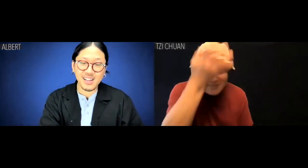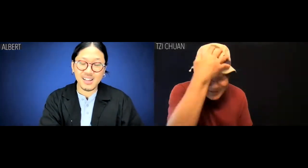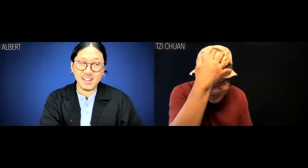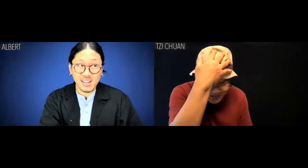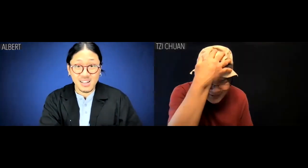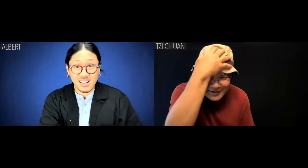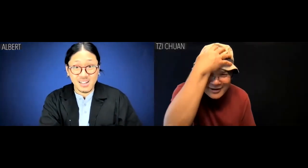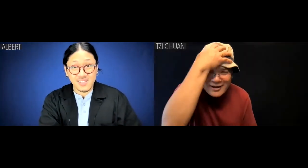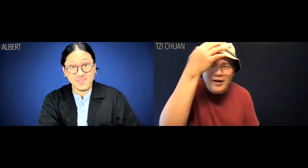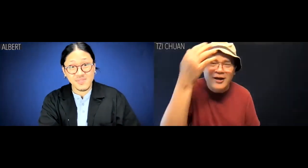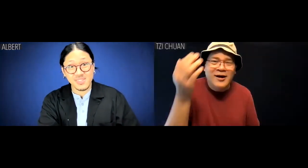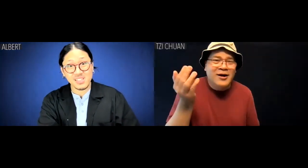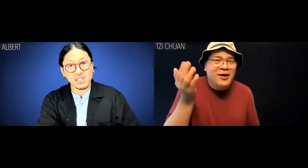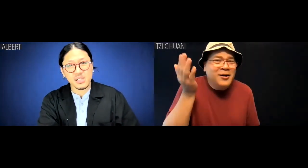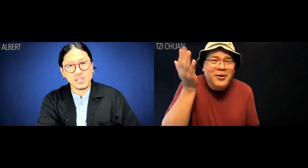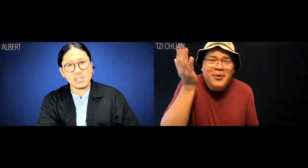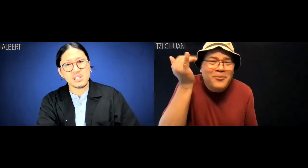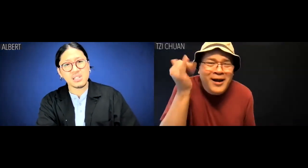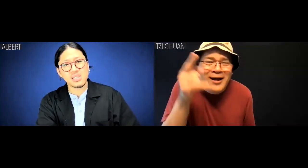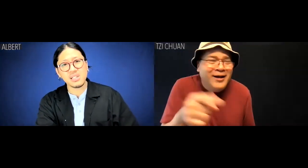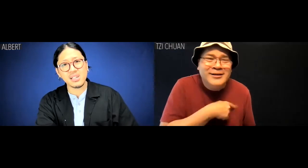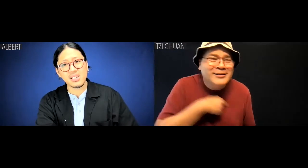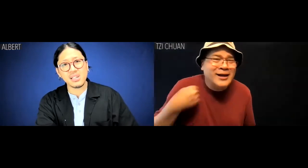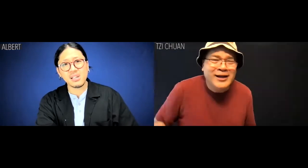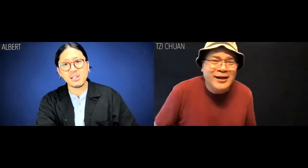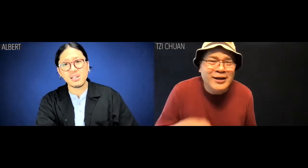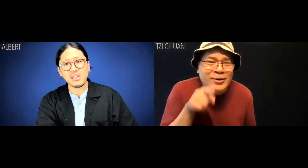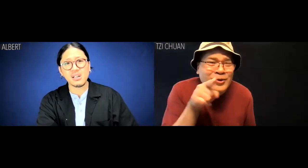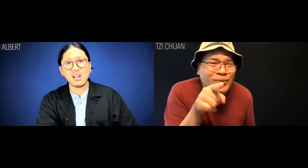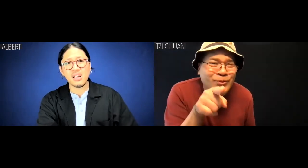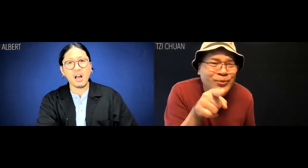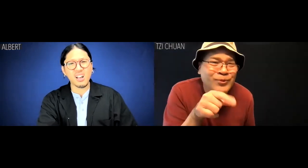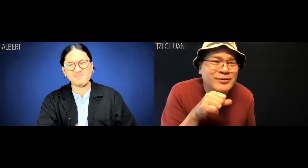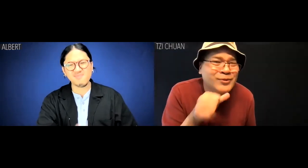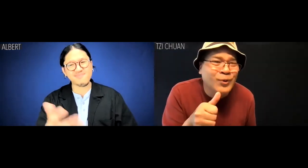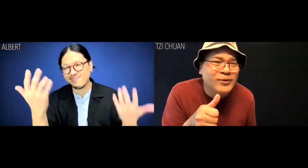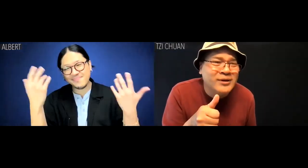Tzi Chuan: Chay. How come your Chinese you don't ...